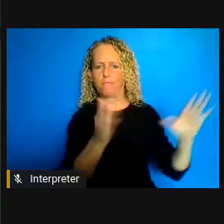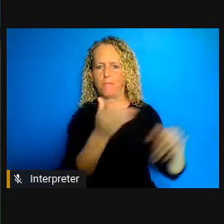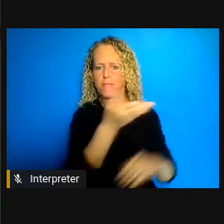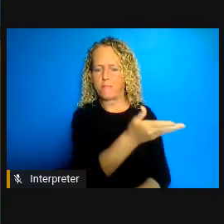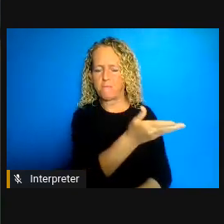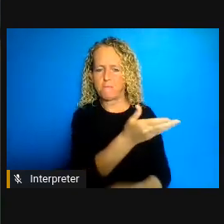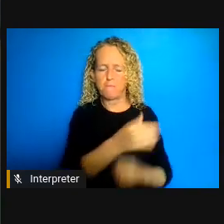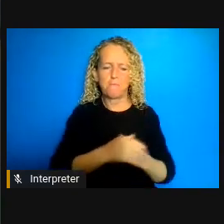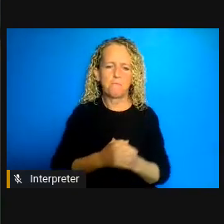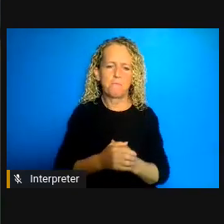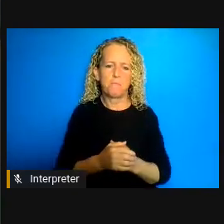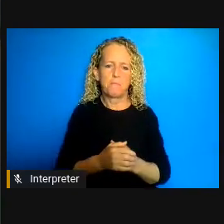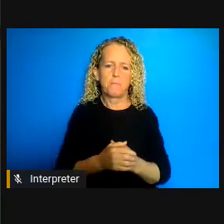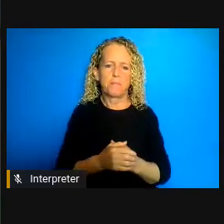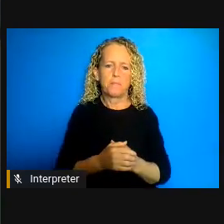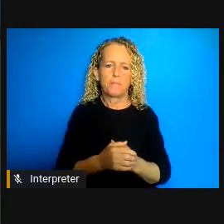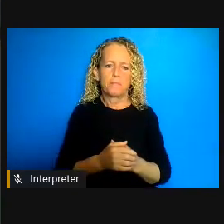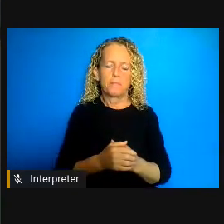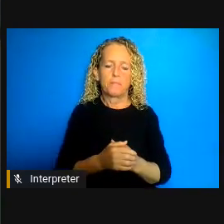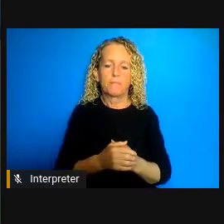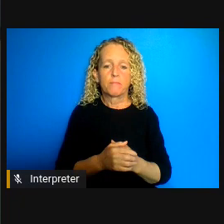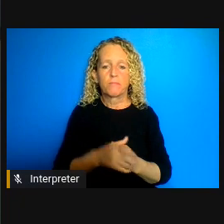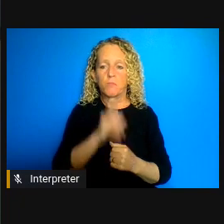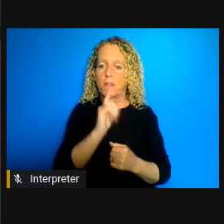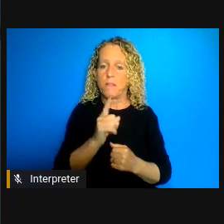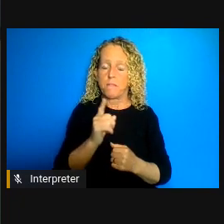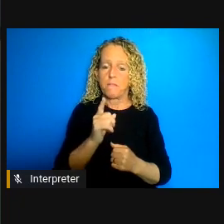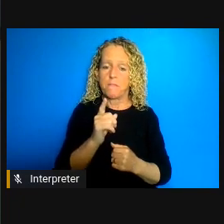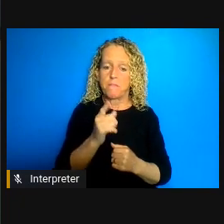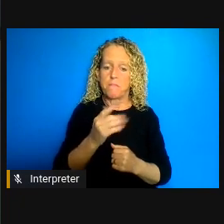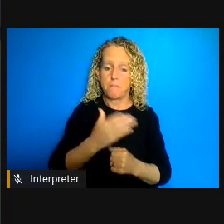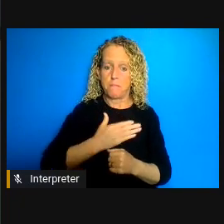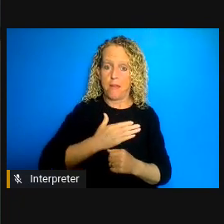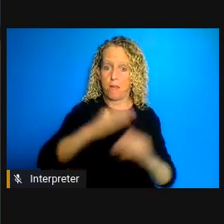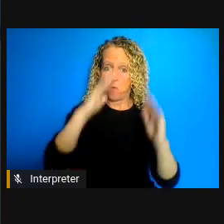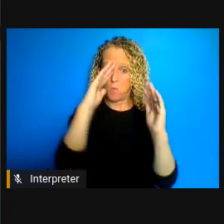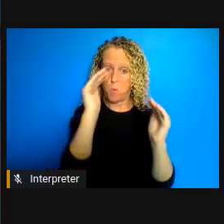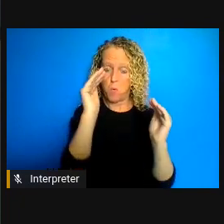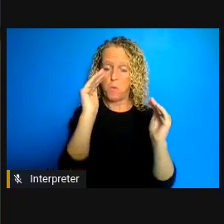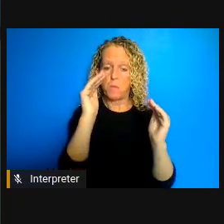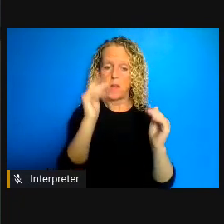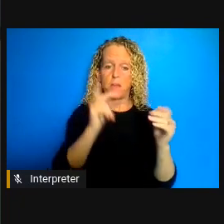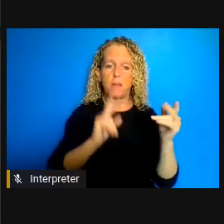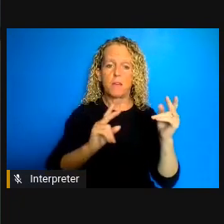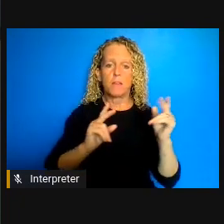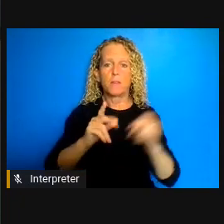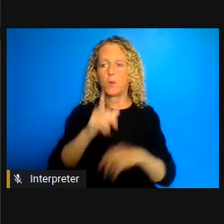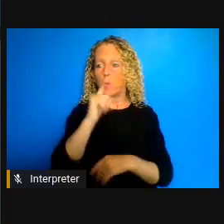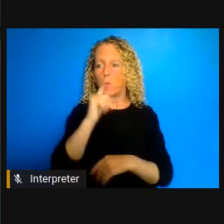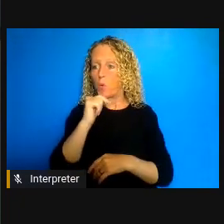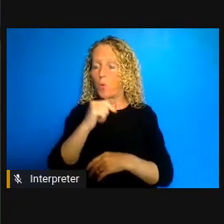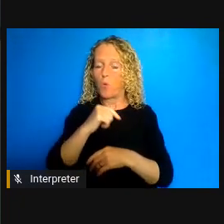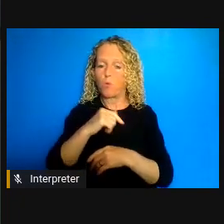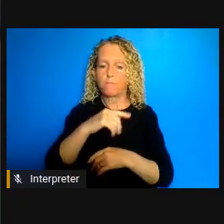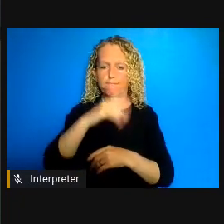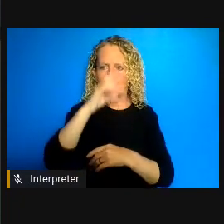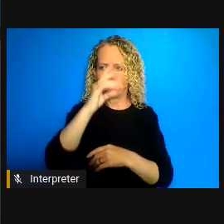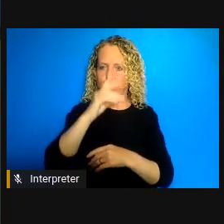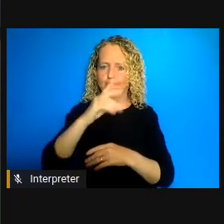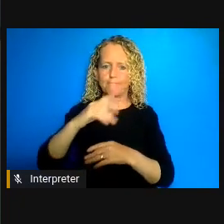something positive to come out of this is going to be that policy makers, law makers and the public at large is gonna start understanding that prison